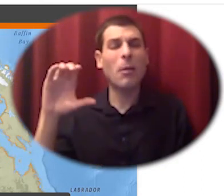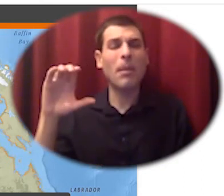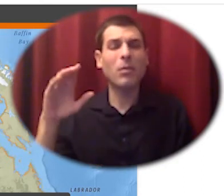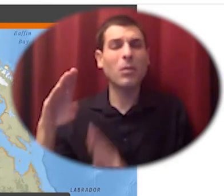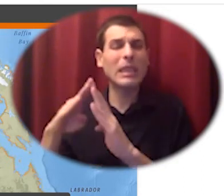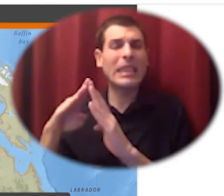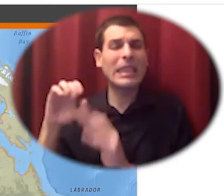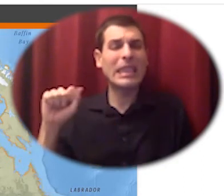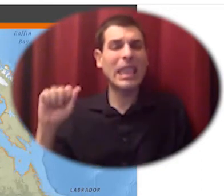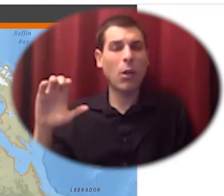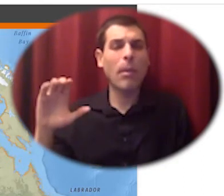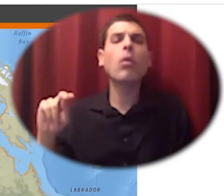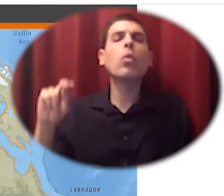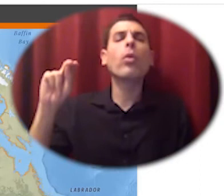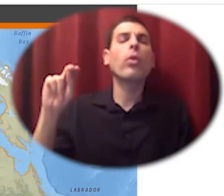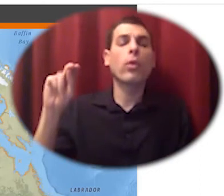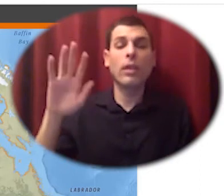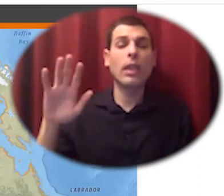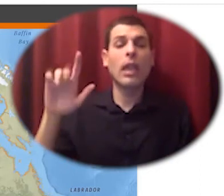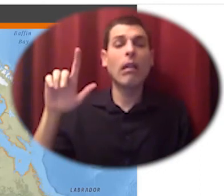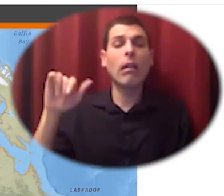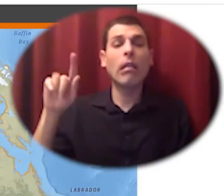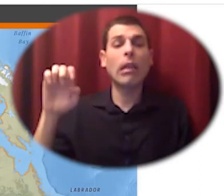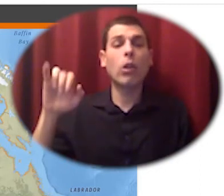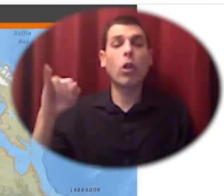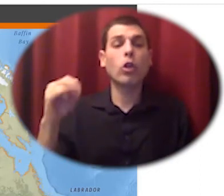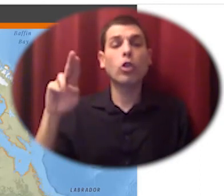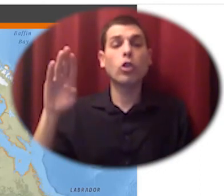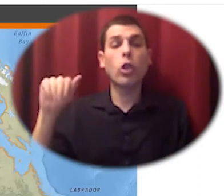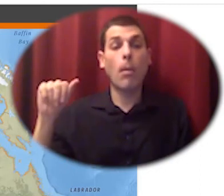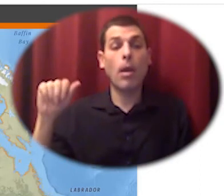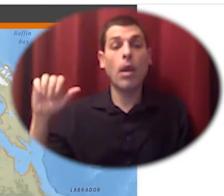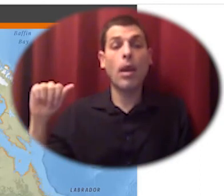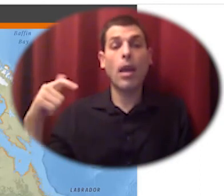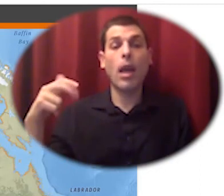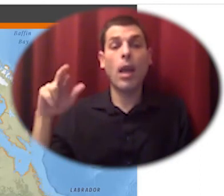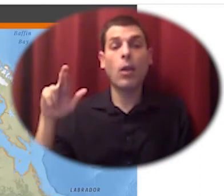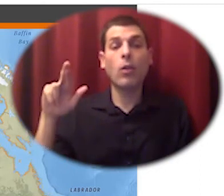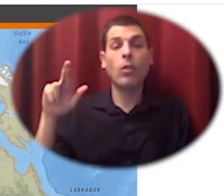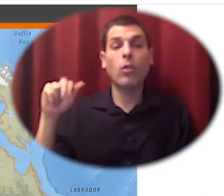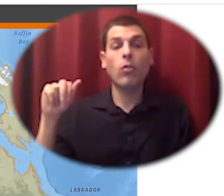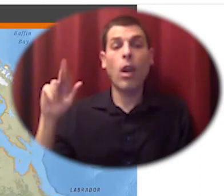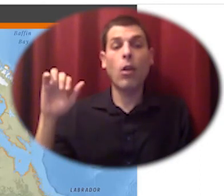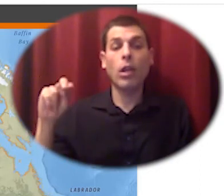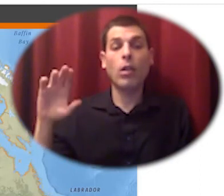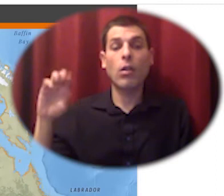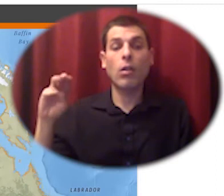just before that the little jubba central maine agrarian commons minnesota montana